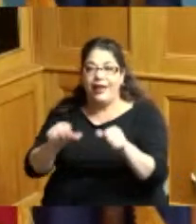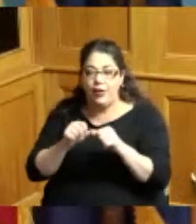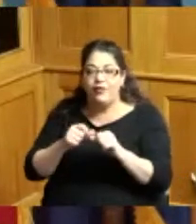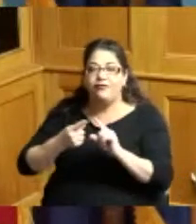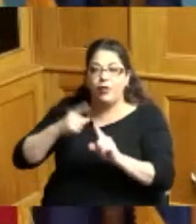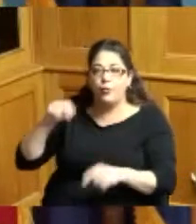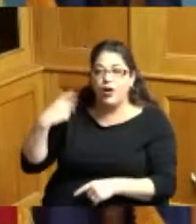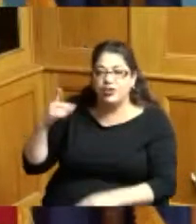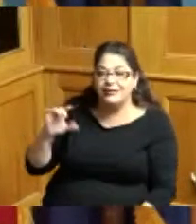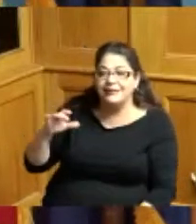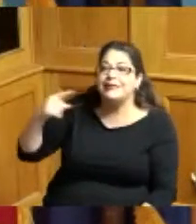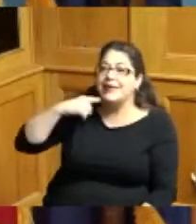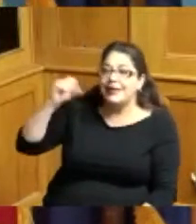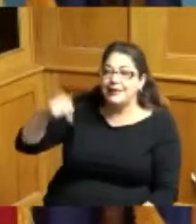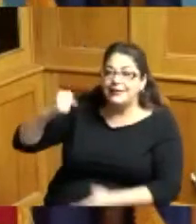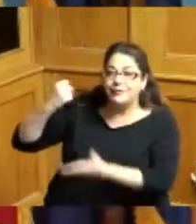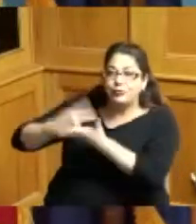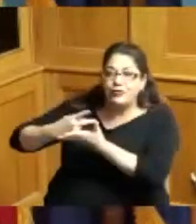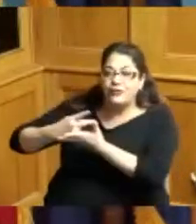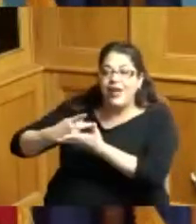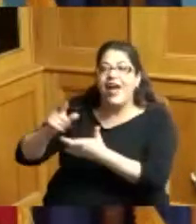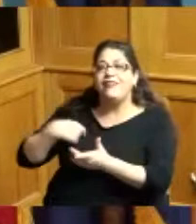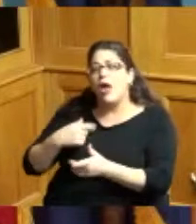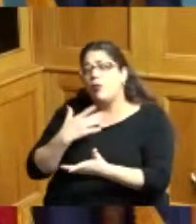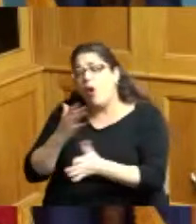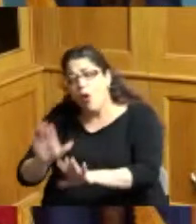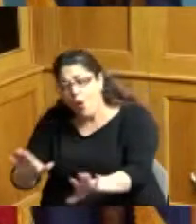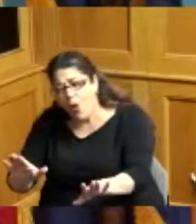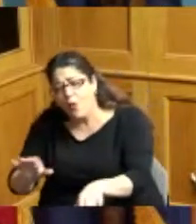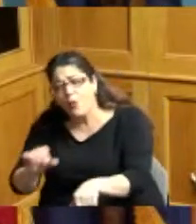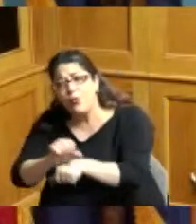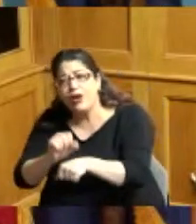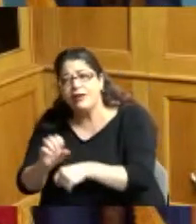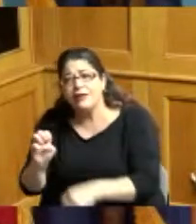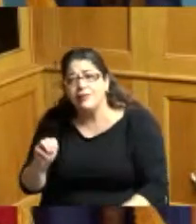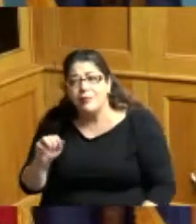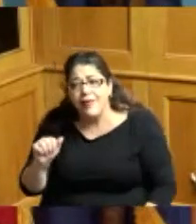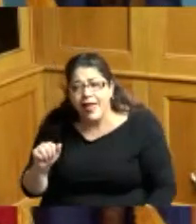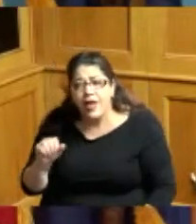now we come back and we say we really appreciate y'all working EMA you worked overtime in this ice